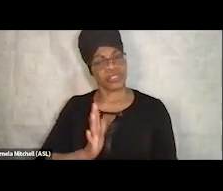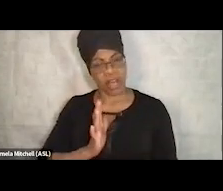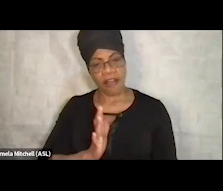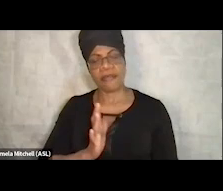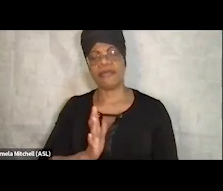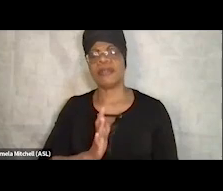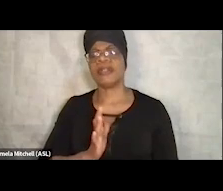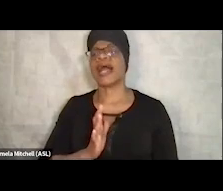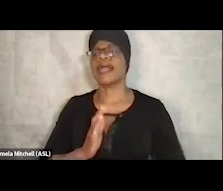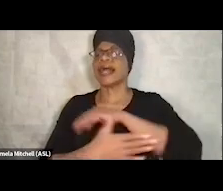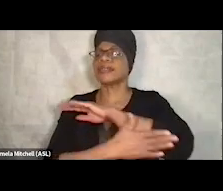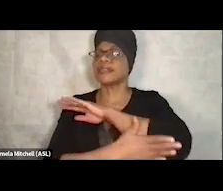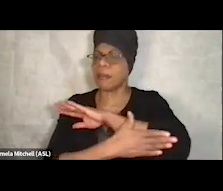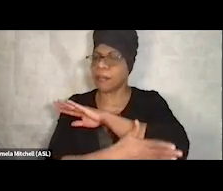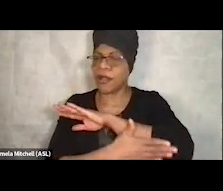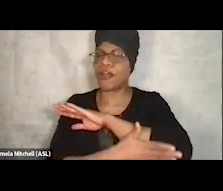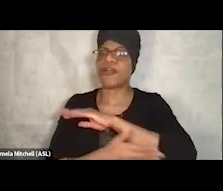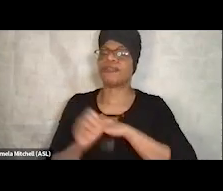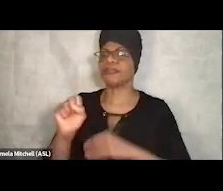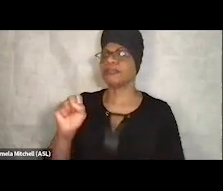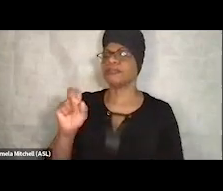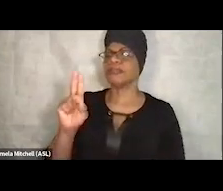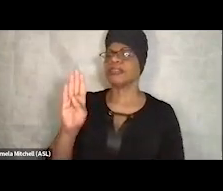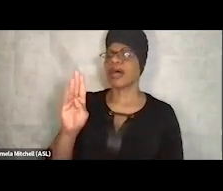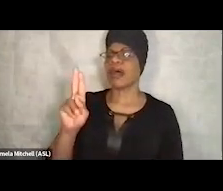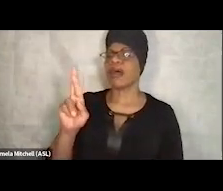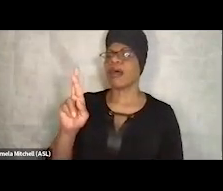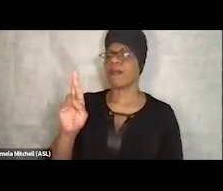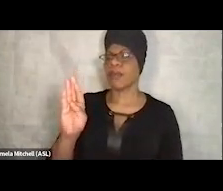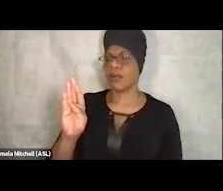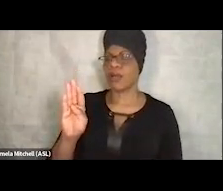and there's been a lot of hyperbole around,